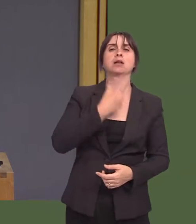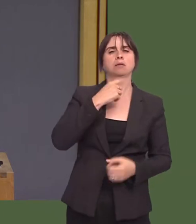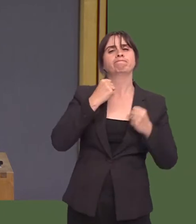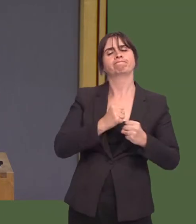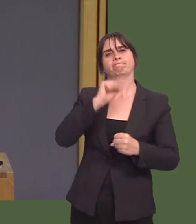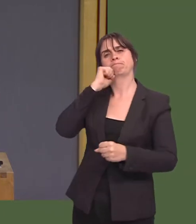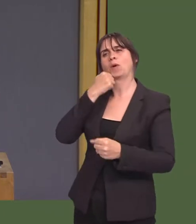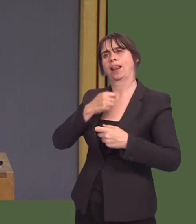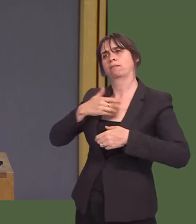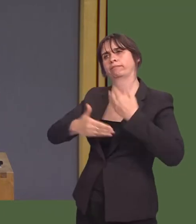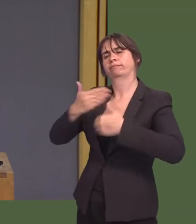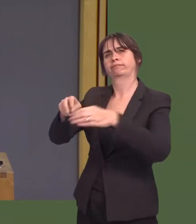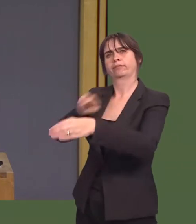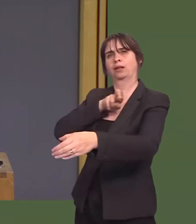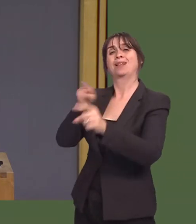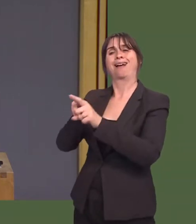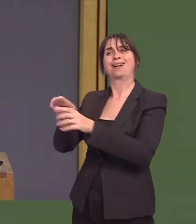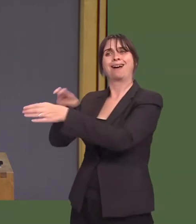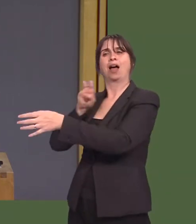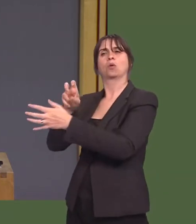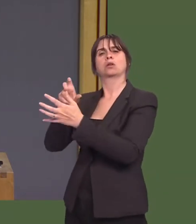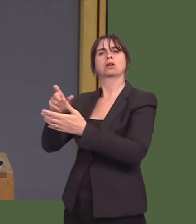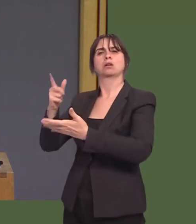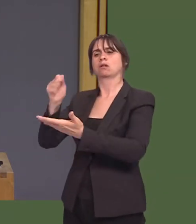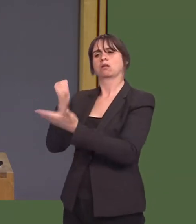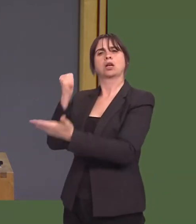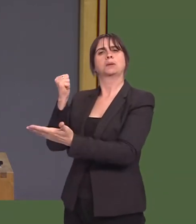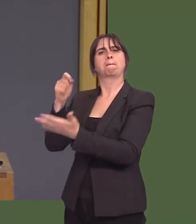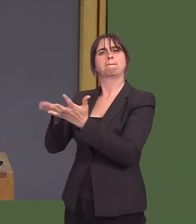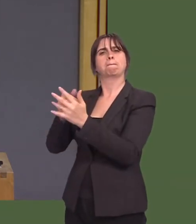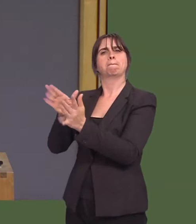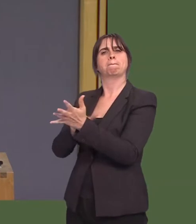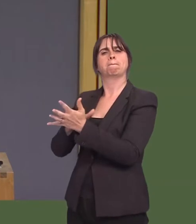and the customs union, whereas Keir Starmer has said he wants to negotiate a new form